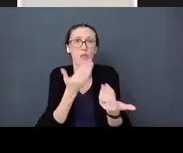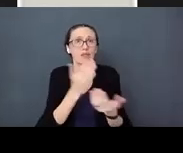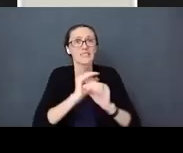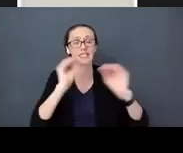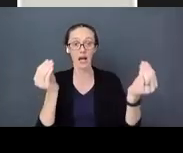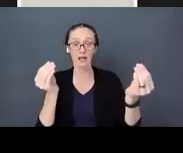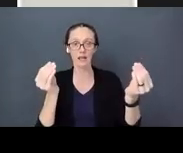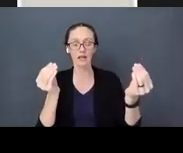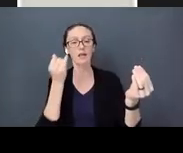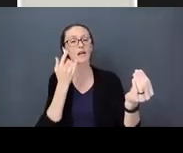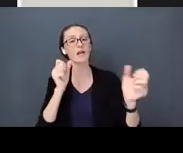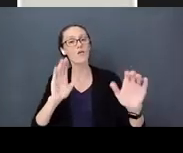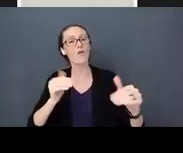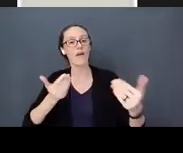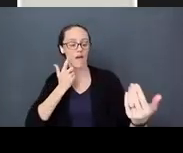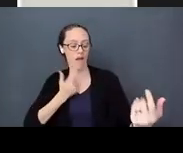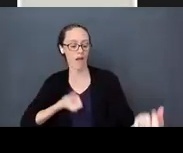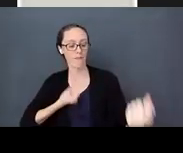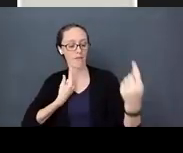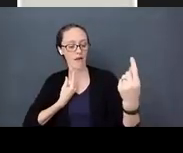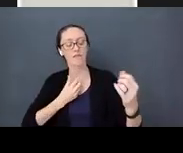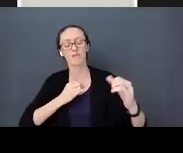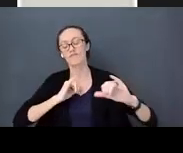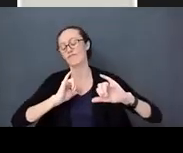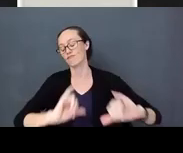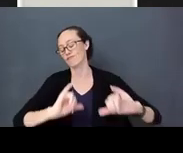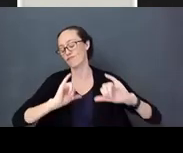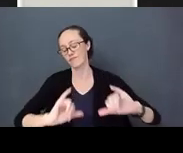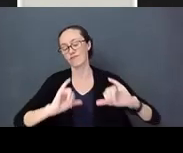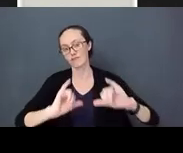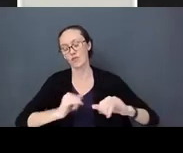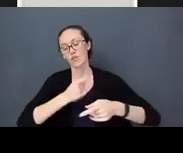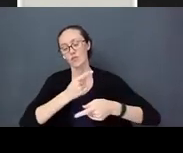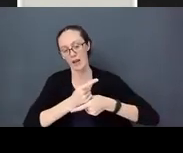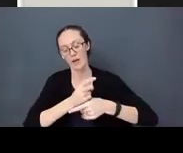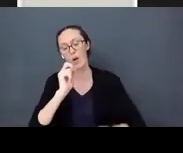try to put ourselves in their place, we are trying to learn how to walk. It must be frustrating.